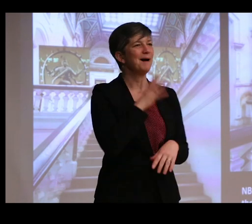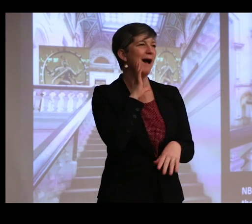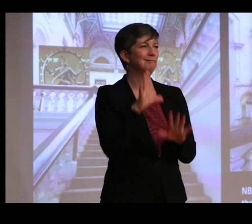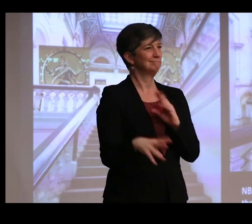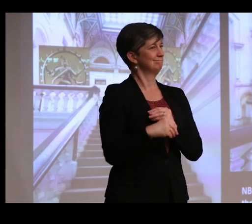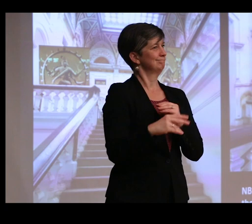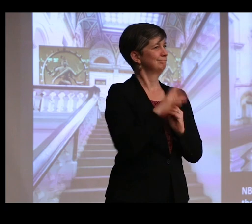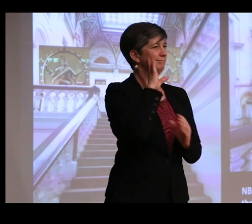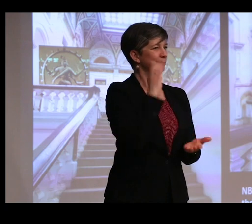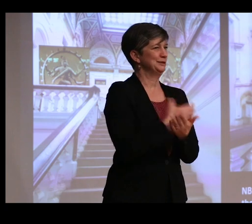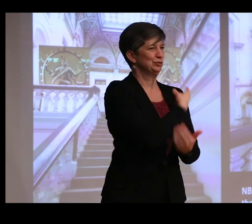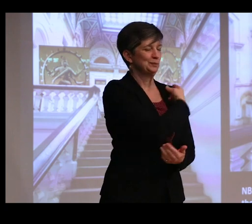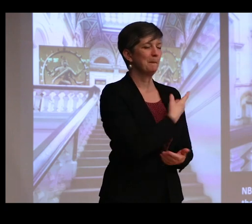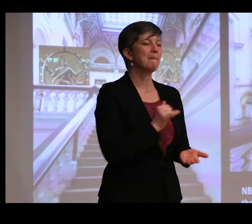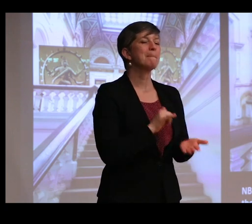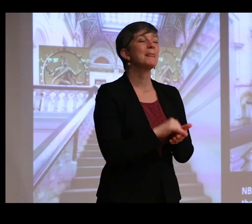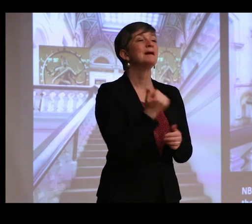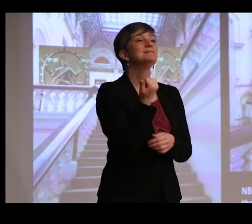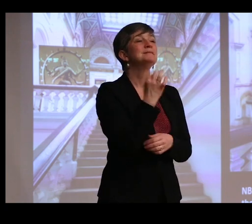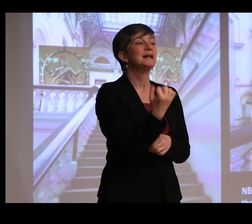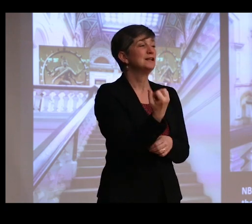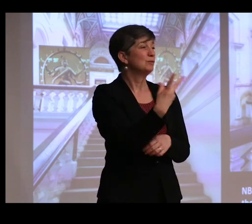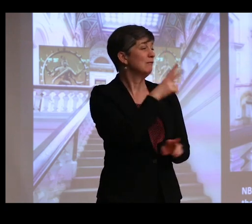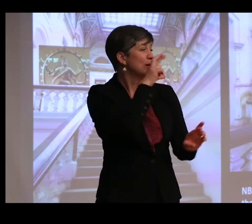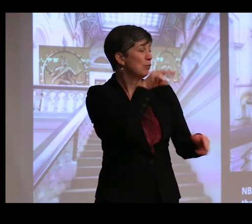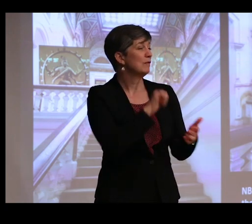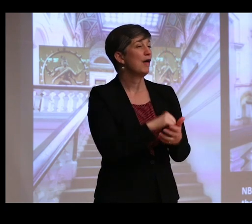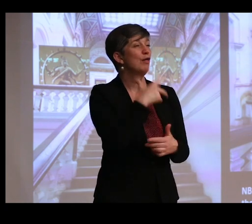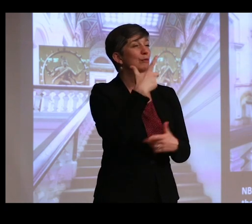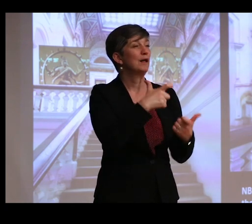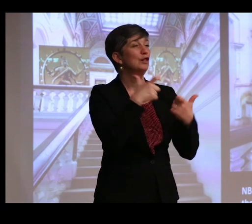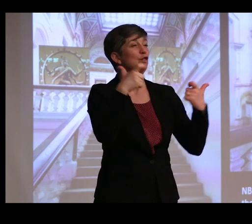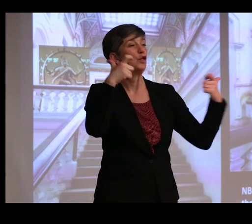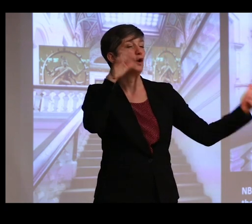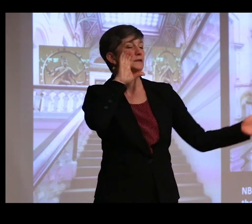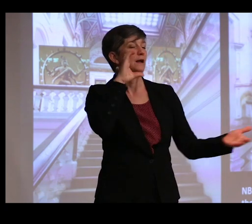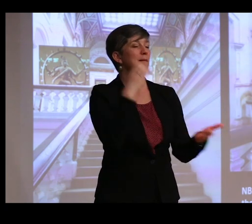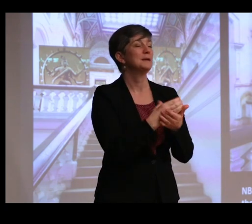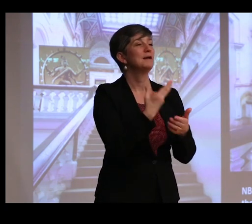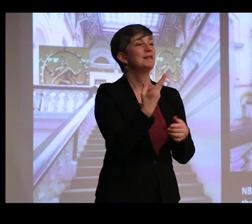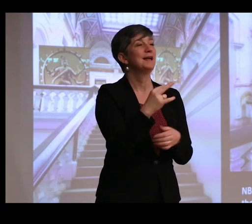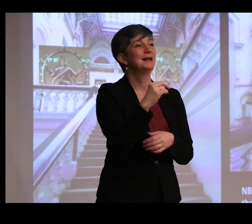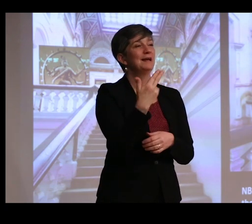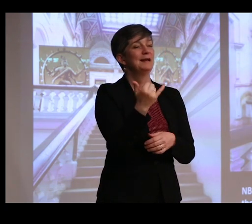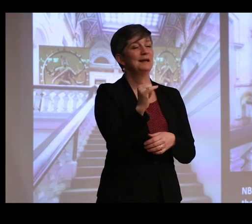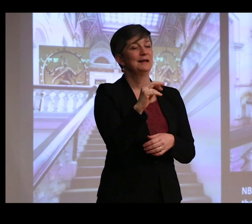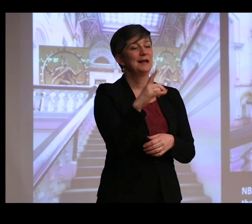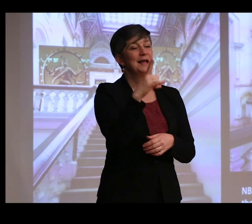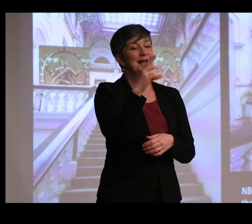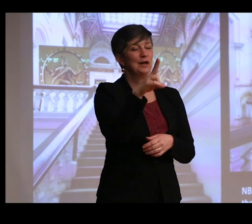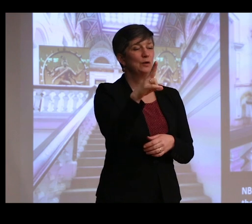In 1912, it was reported that three large images of the Hindu god Shiva Nataraja were displayed